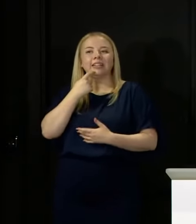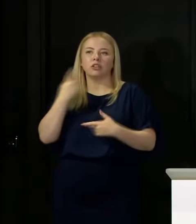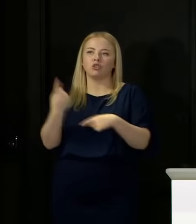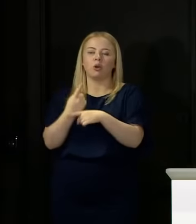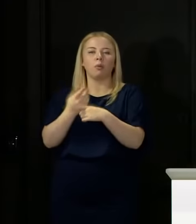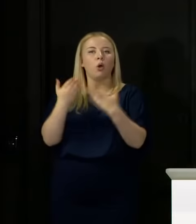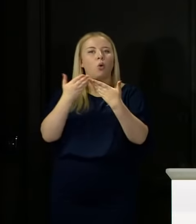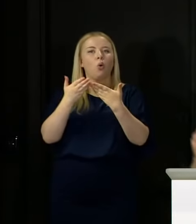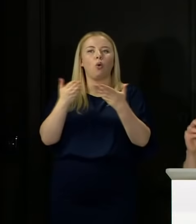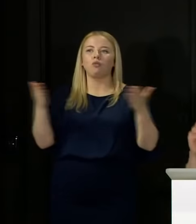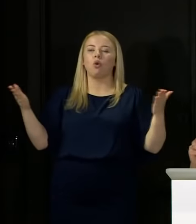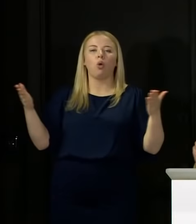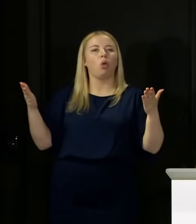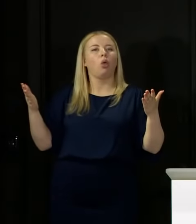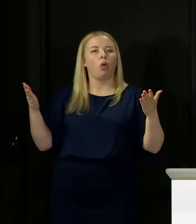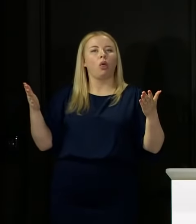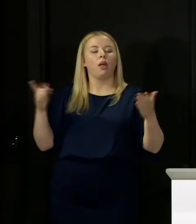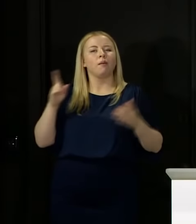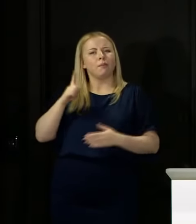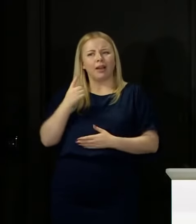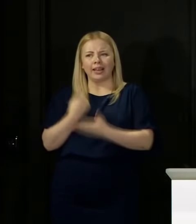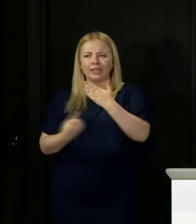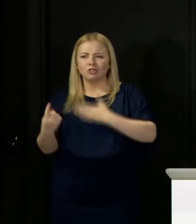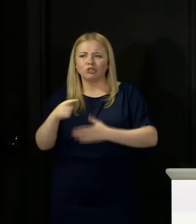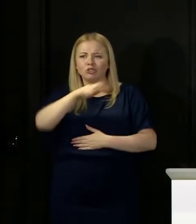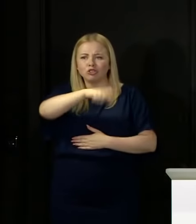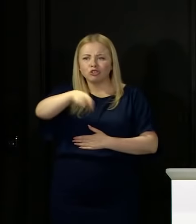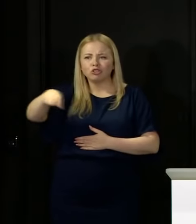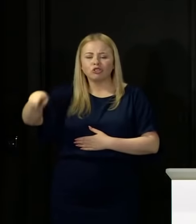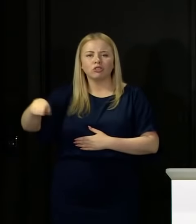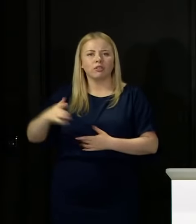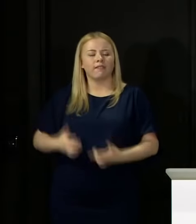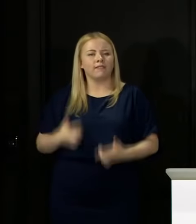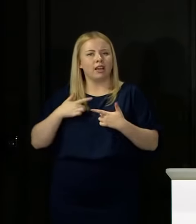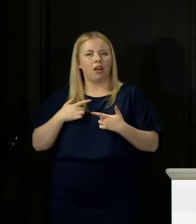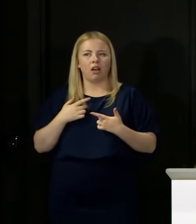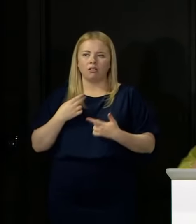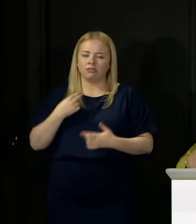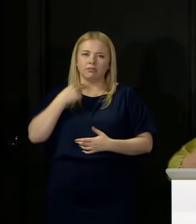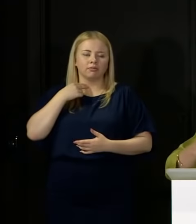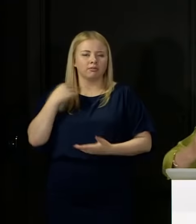For any individual young person who feels disappointed by their results, that process